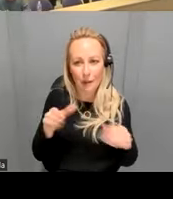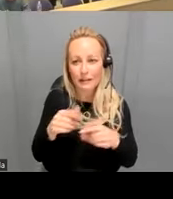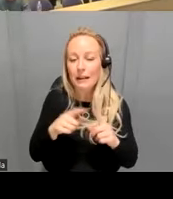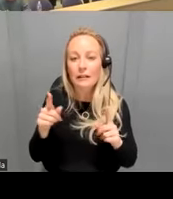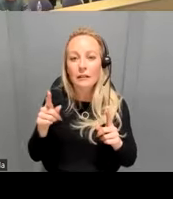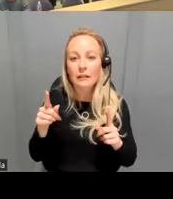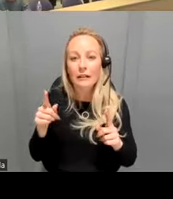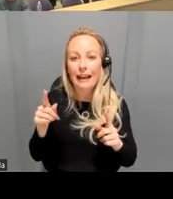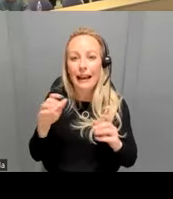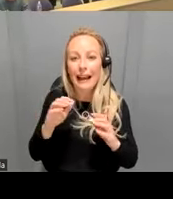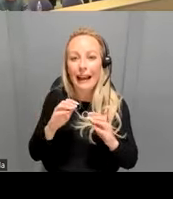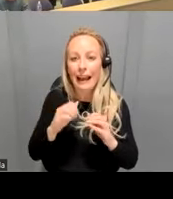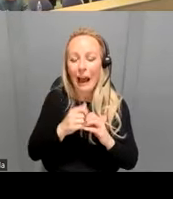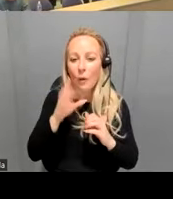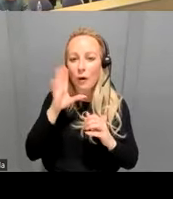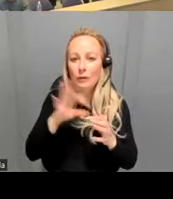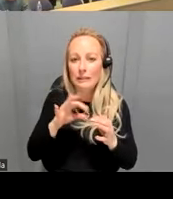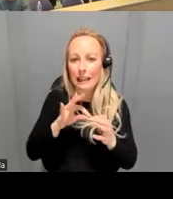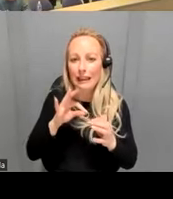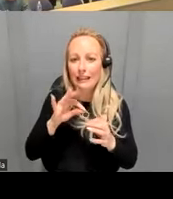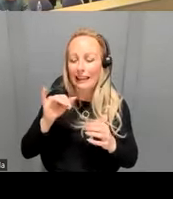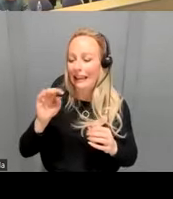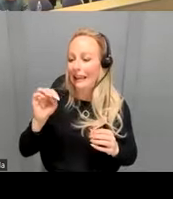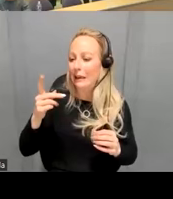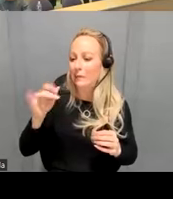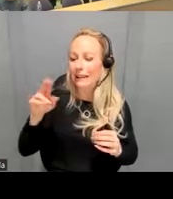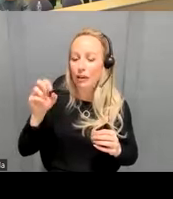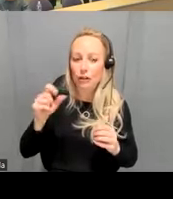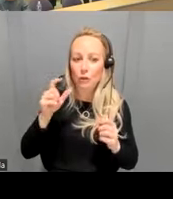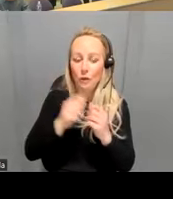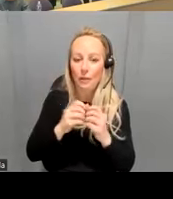you say what are the implications for this with a more severe population like how could